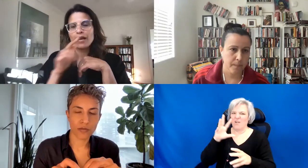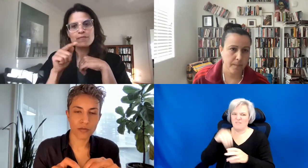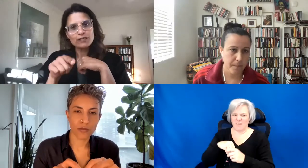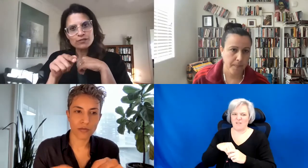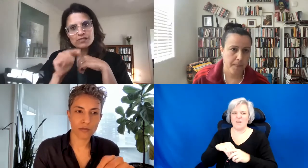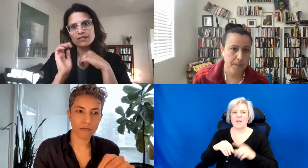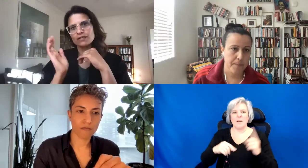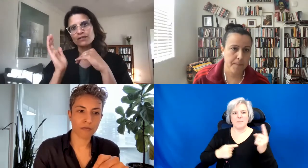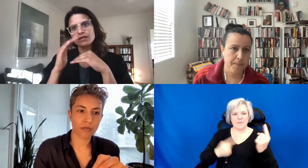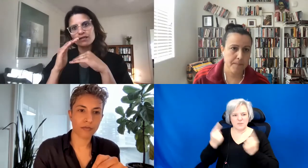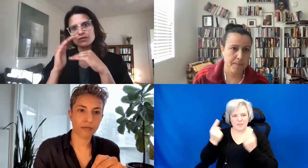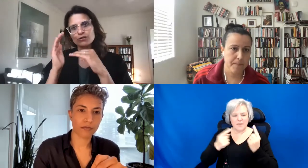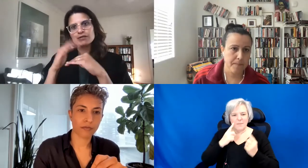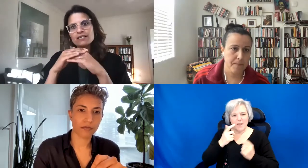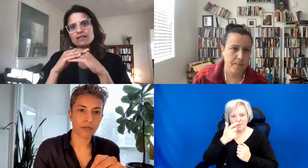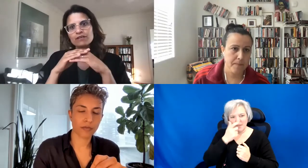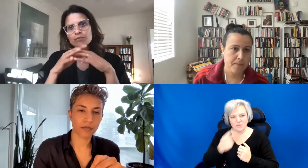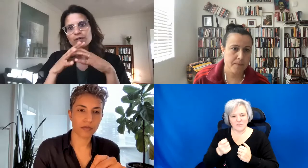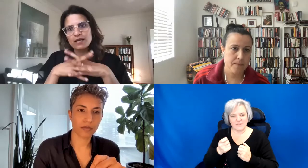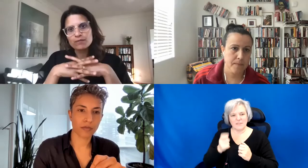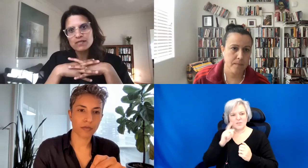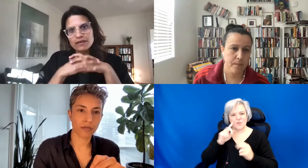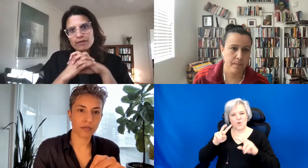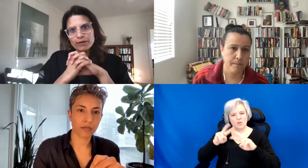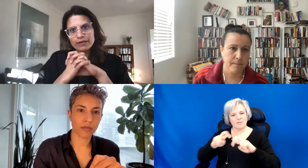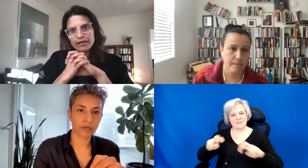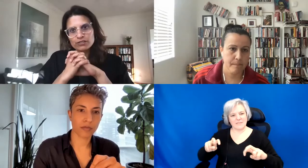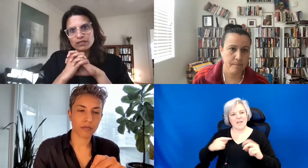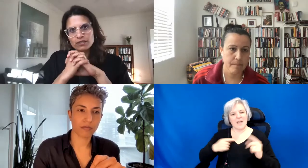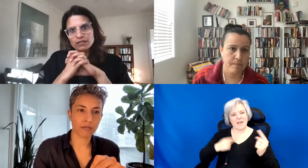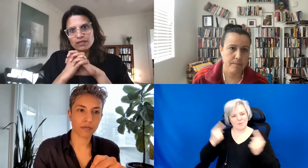But I am interested in your critique of it. Because I was thinking about it actually as